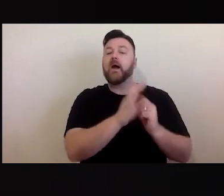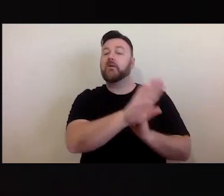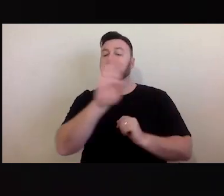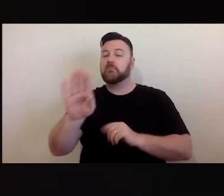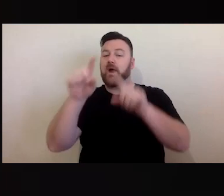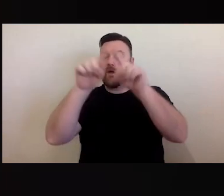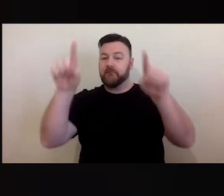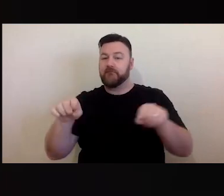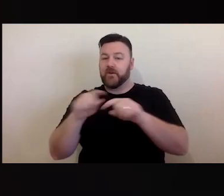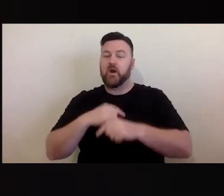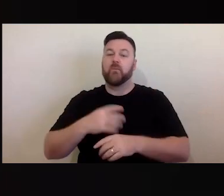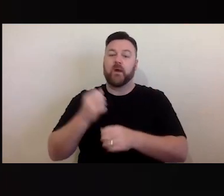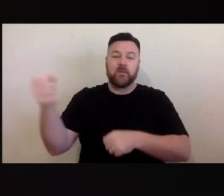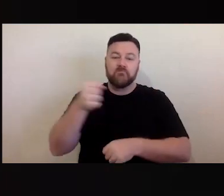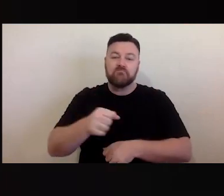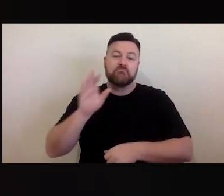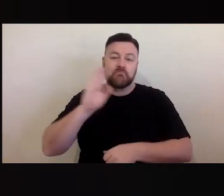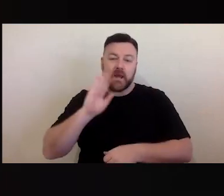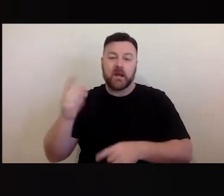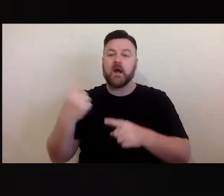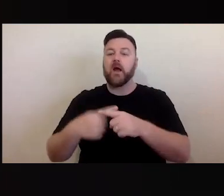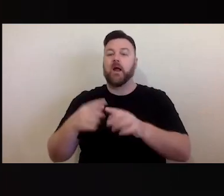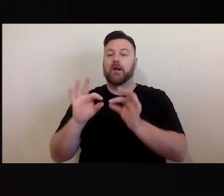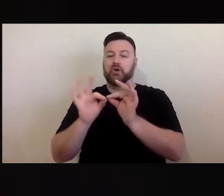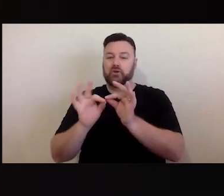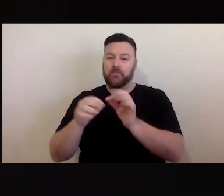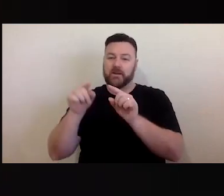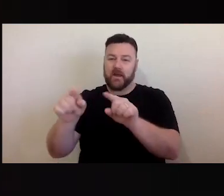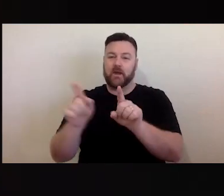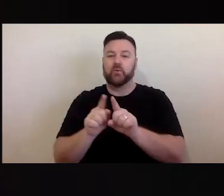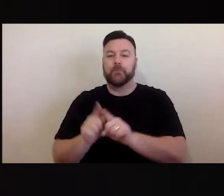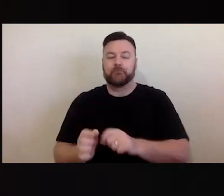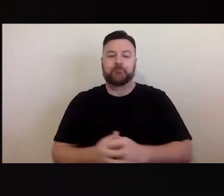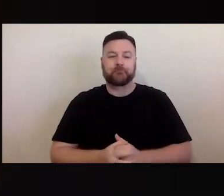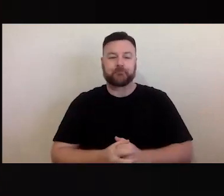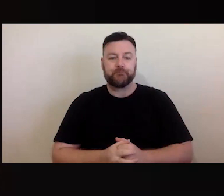with our guest speakers and also our Auslan interpreter David. I am a man